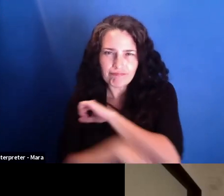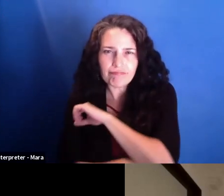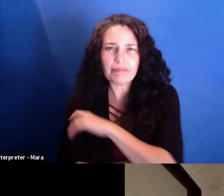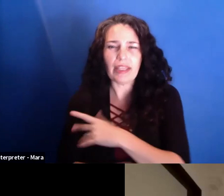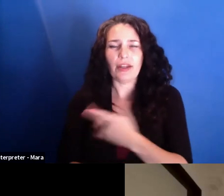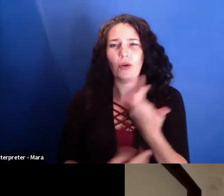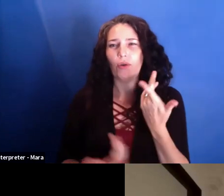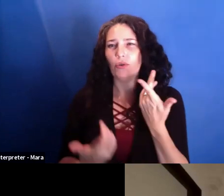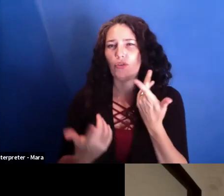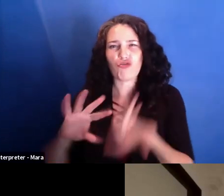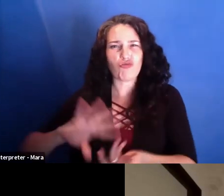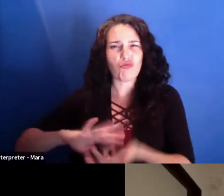we learned that he had plagiarized